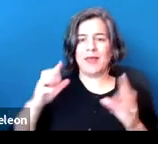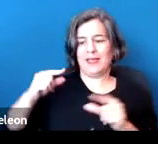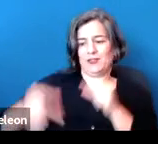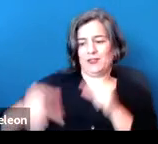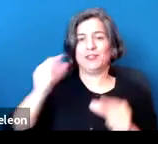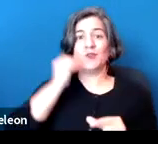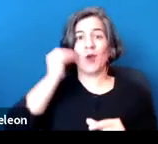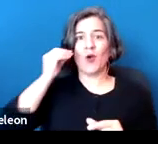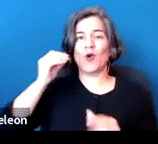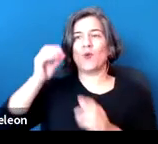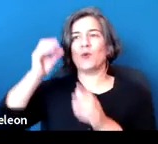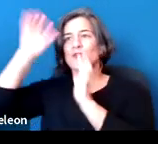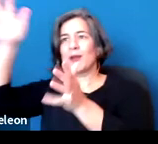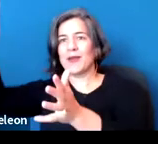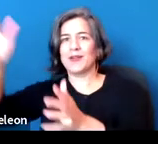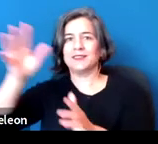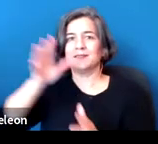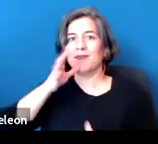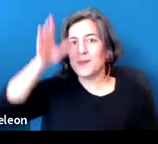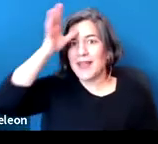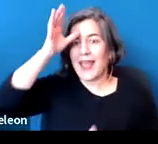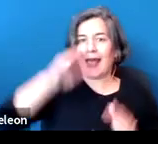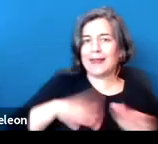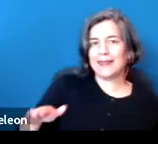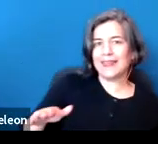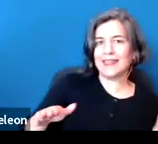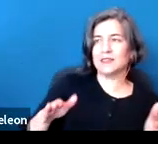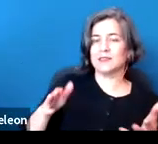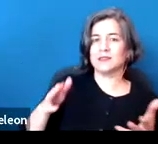what they really want is an accommodation based on their associations at times.